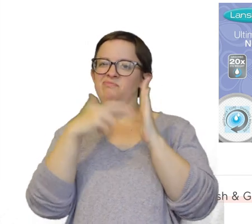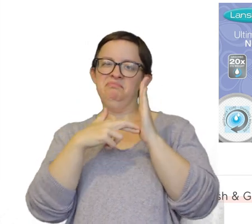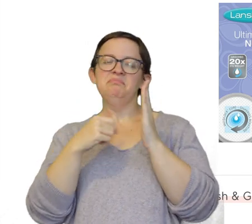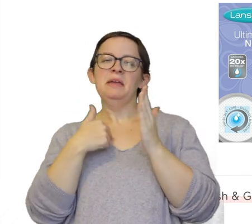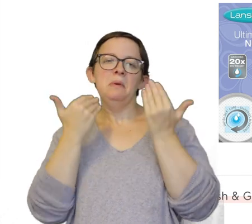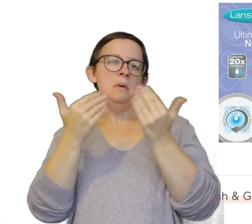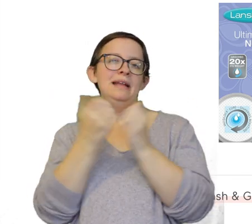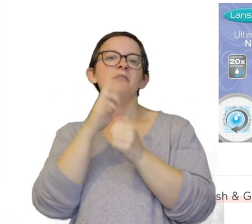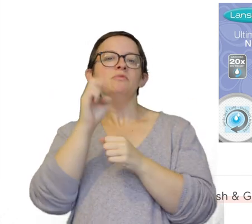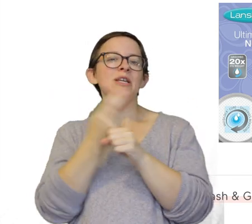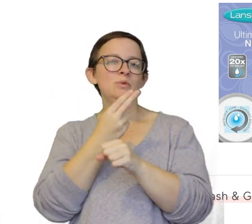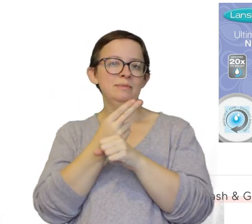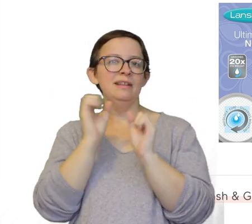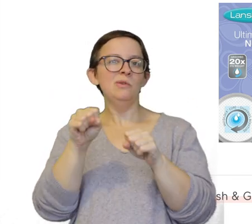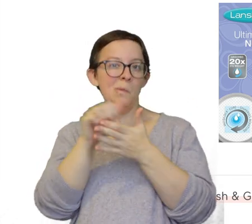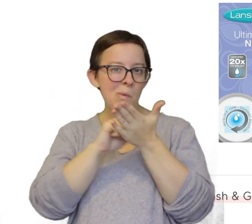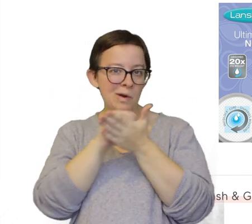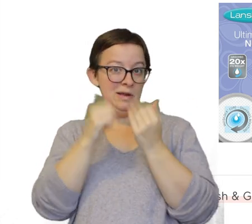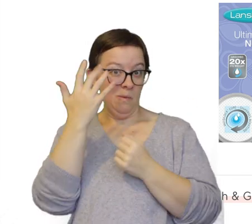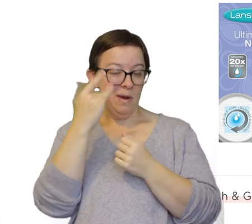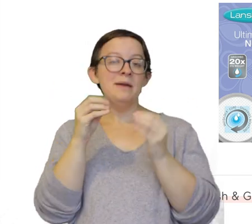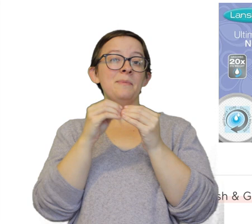and I would just get reusable ones that you can wash because it's more